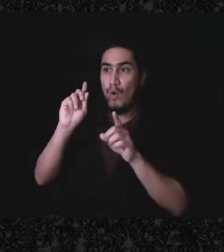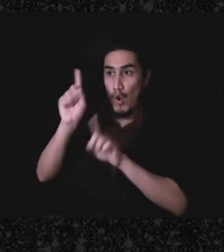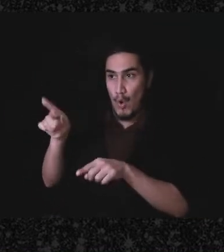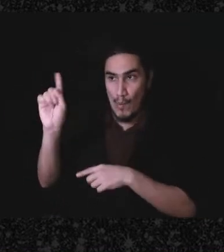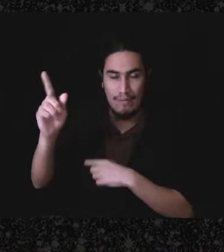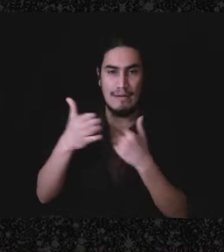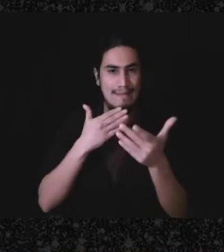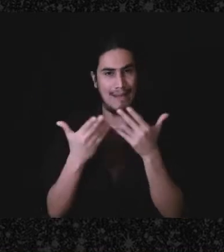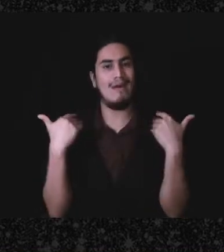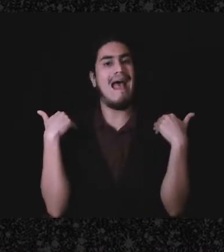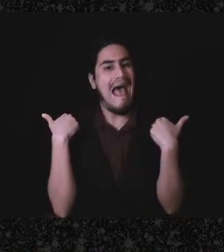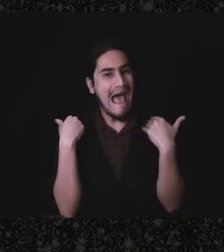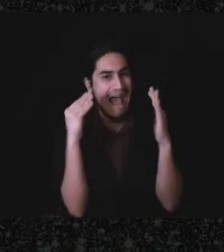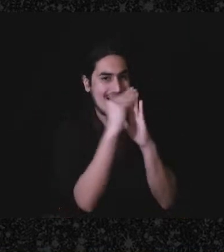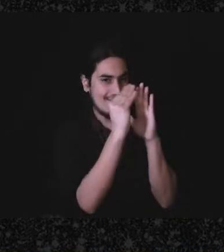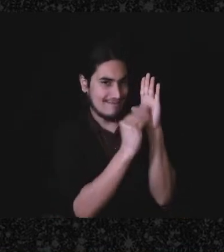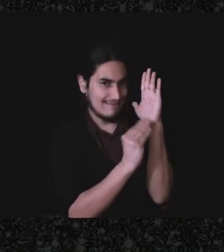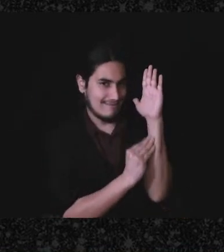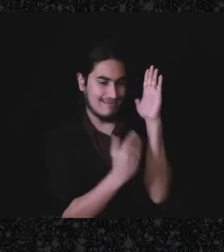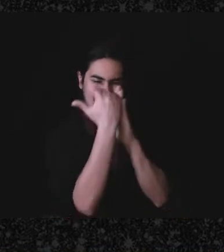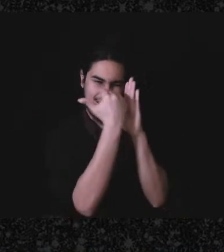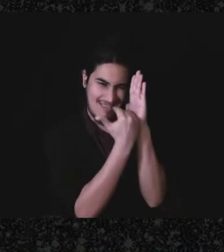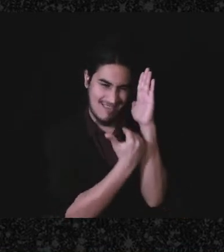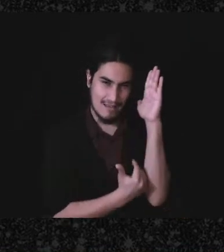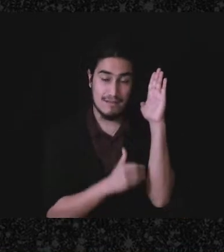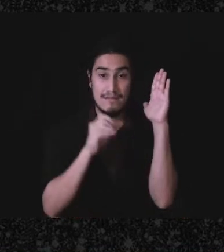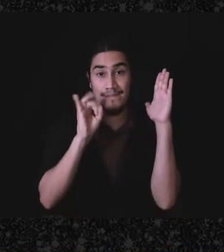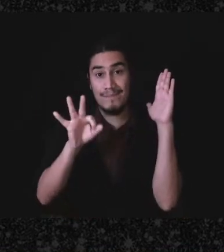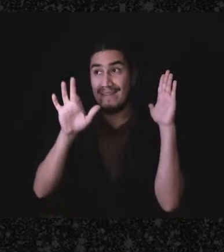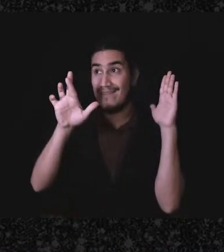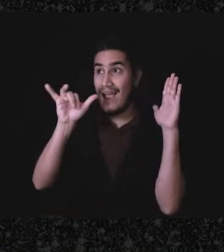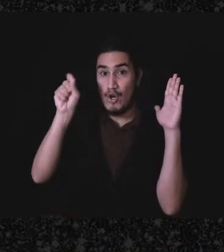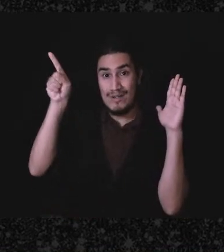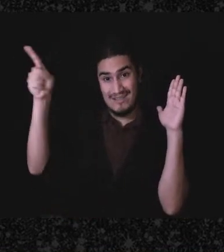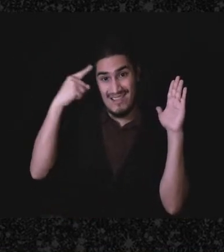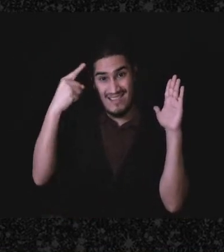that there was some sort of mistake made, or the IRS thinks one of the individual transactions